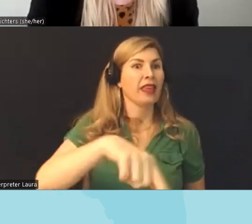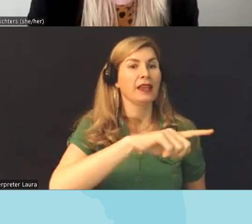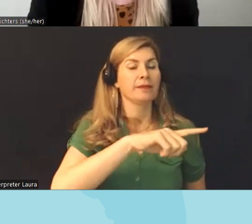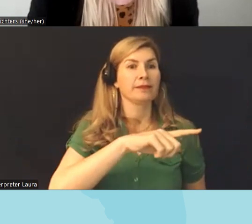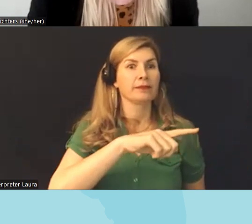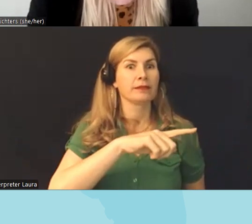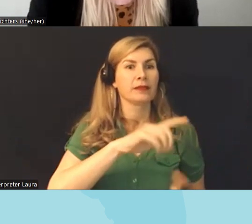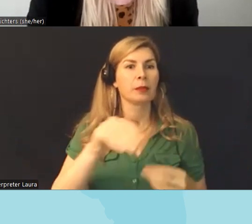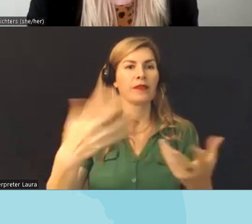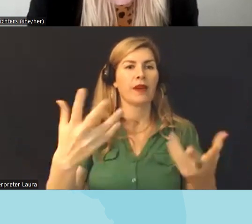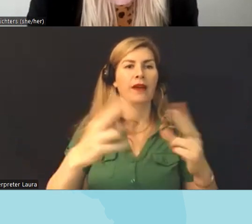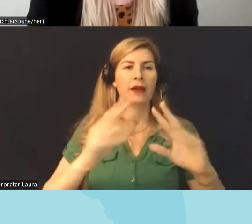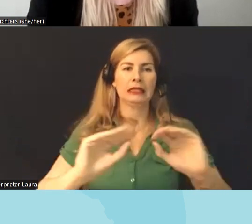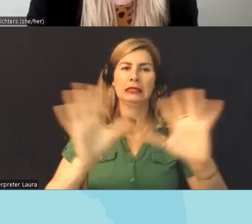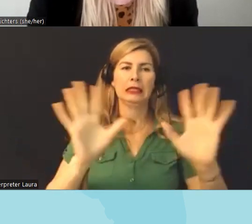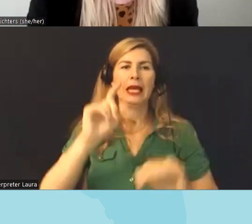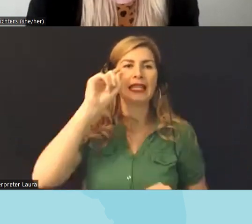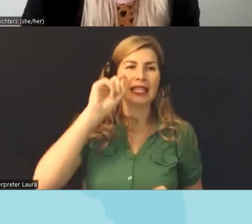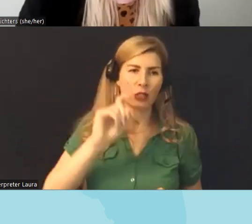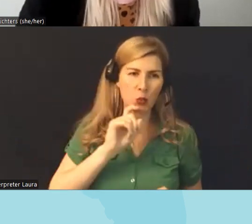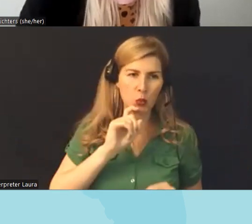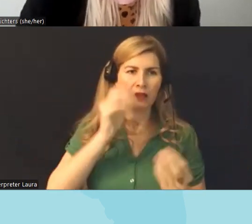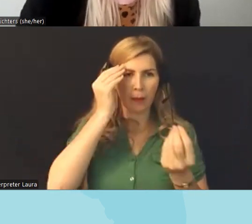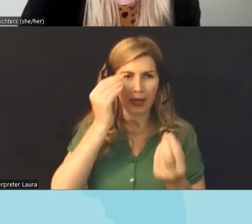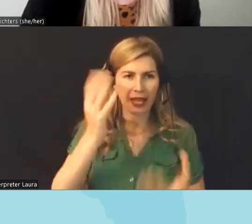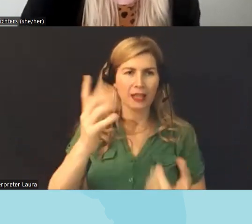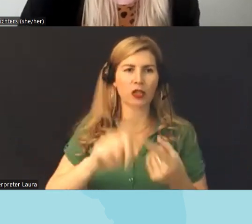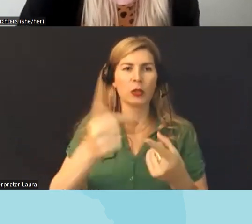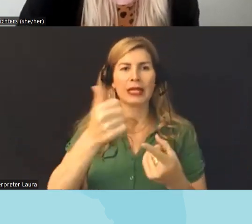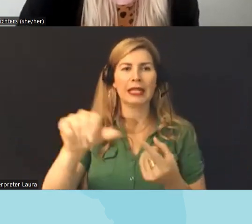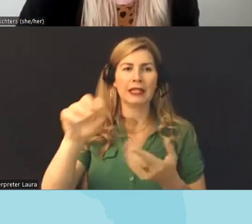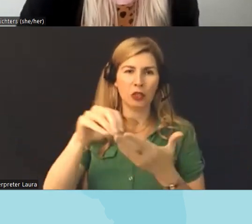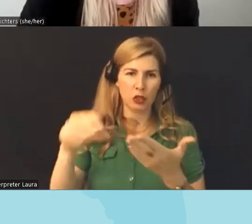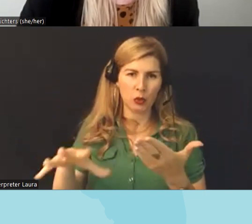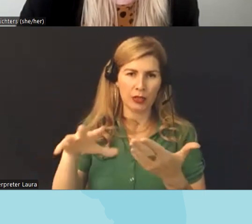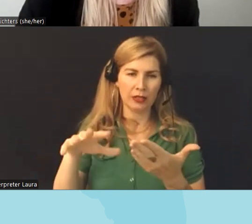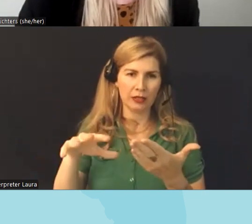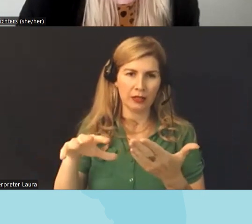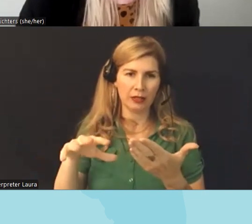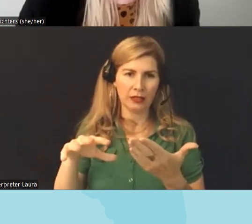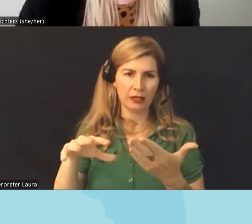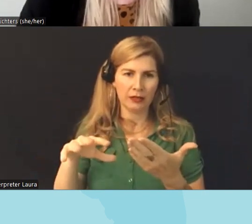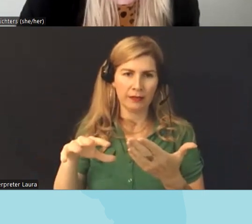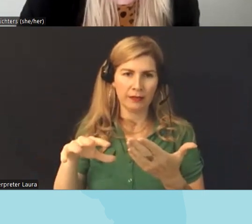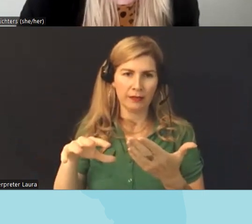explicit sexual materials to uh any student inside or outside of school and that sounds